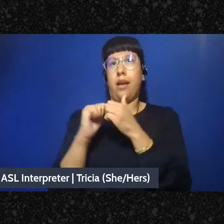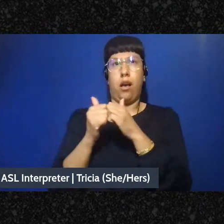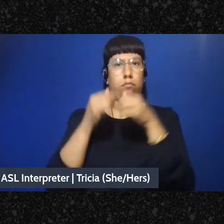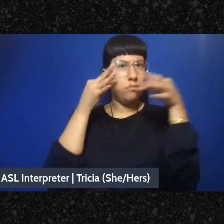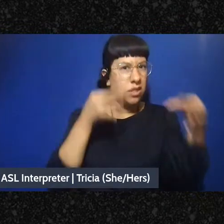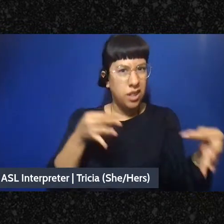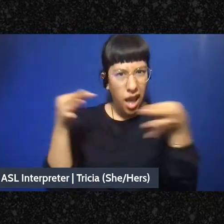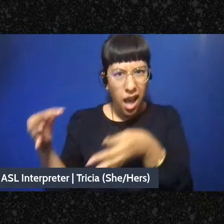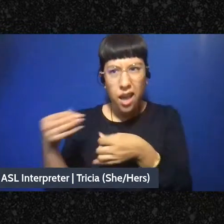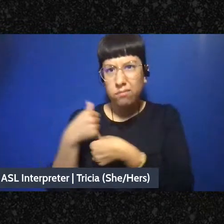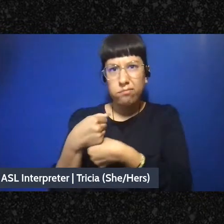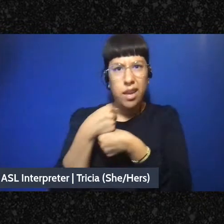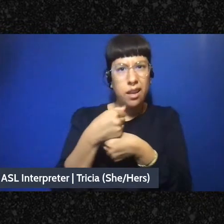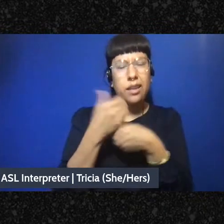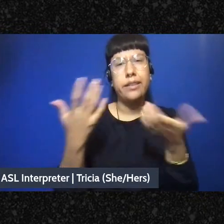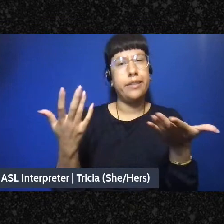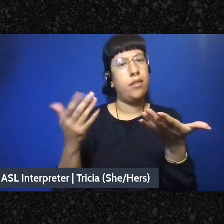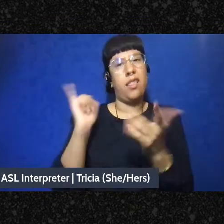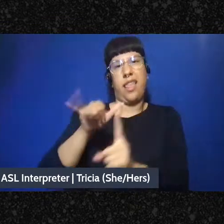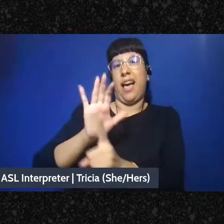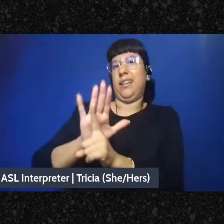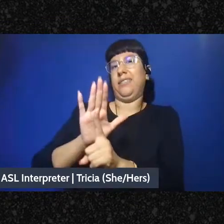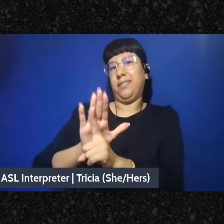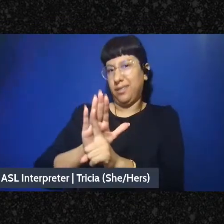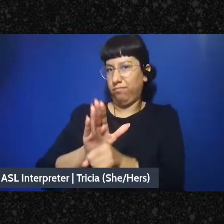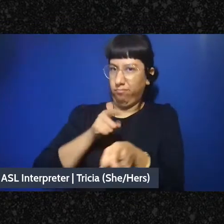um, because I feel like it's kind of its own chunk so we'll come back to that stuff,